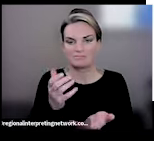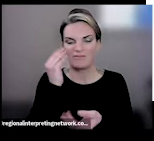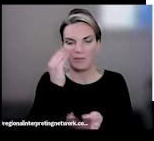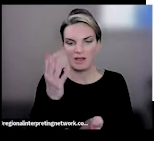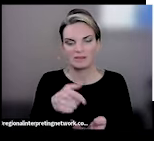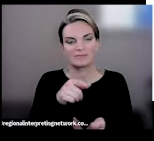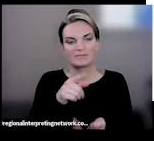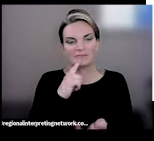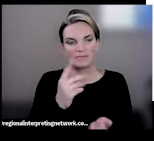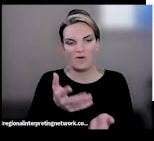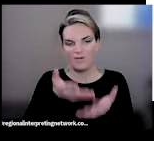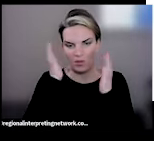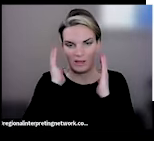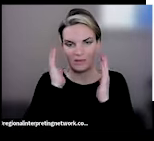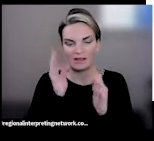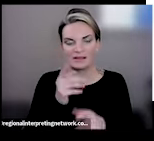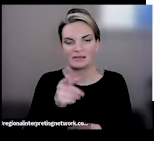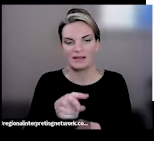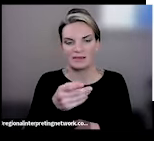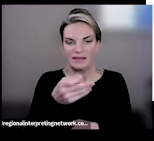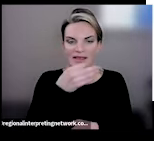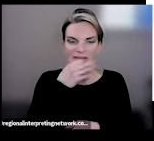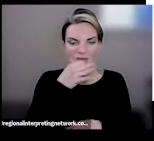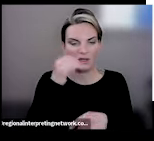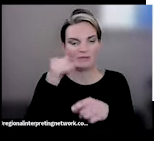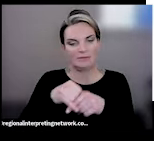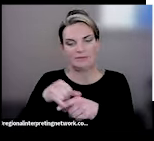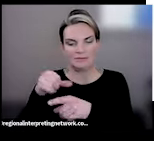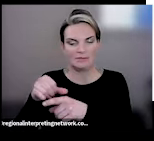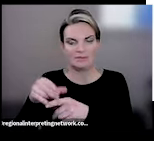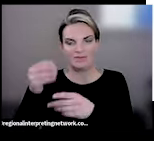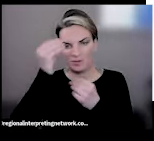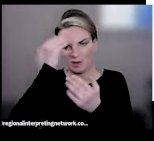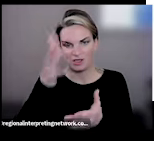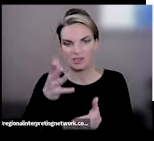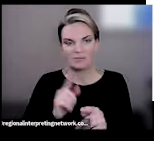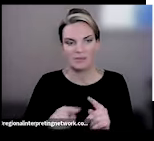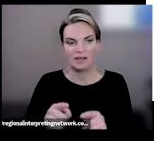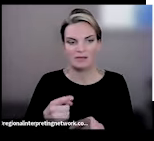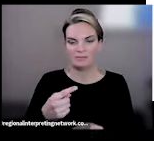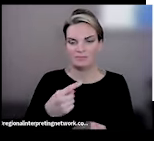have helped draft some of the the guidelines, but to everyday people who are going to be impacted